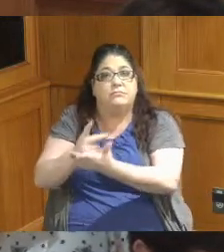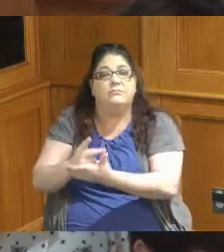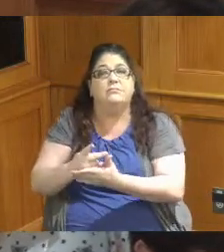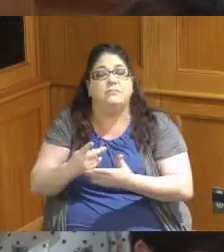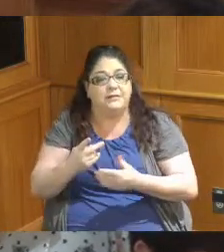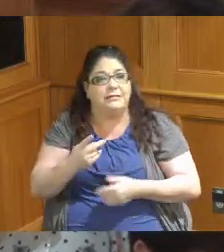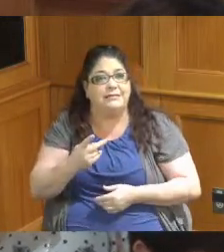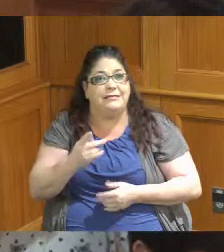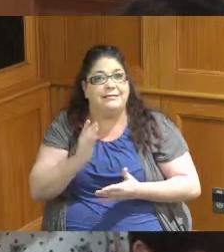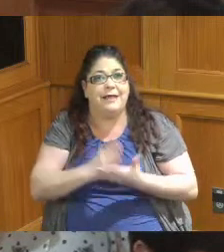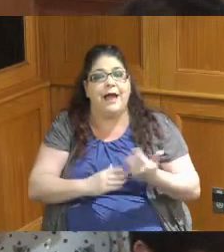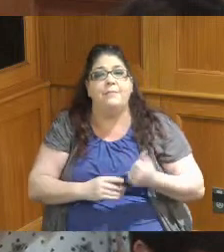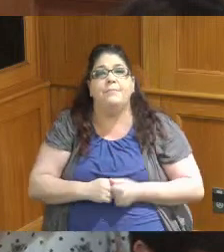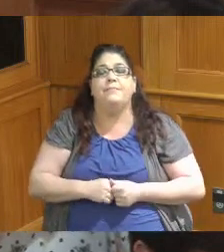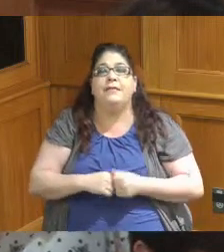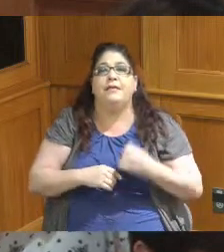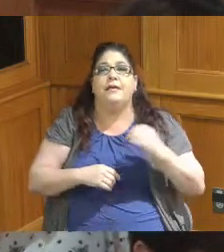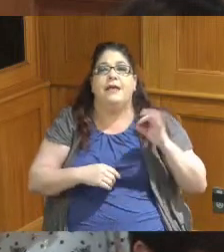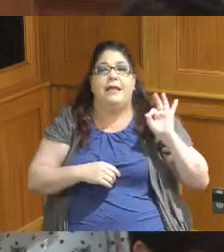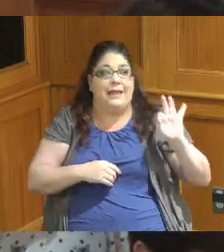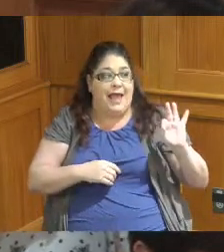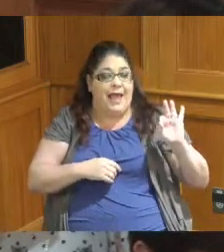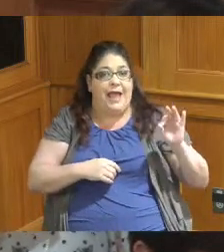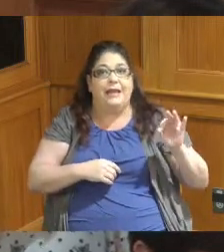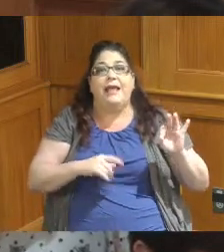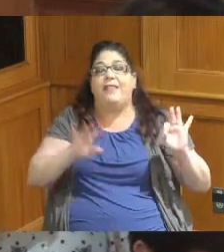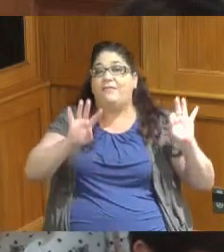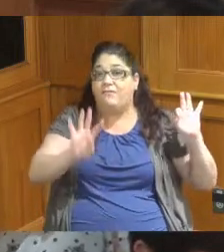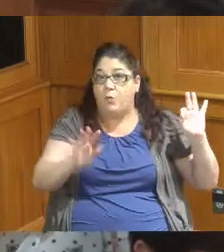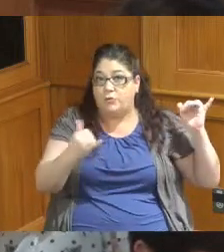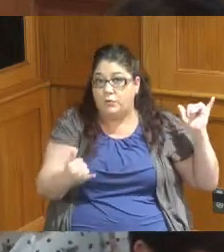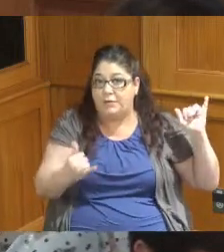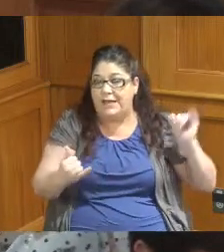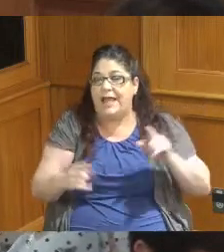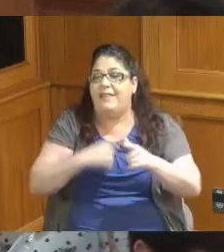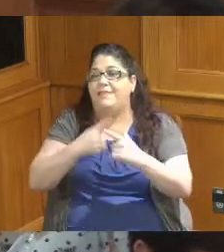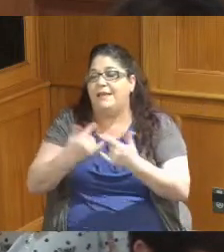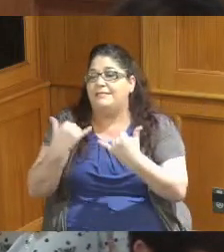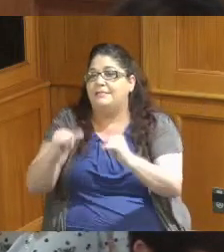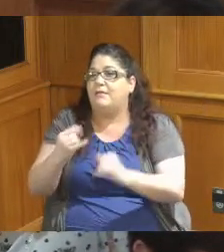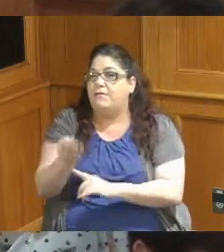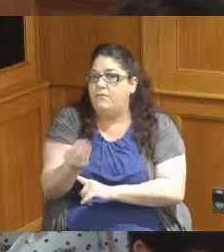we're gonna do four more of them today and then we have 14 remaining under contract negotiations so